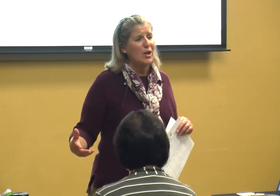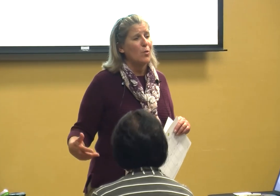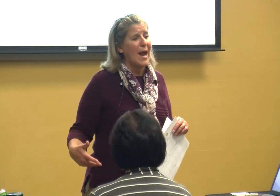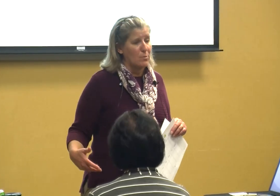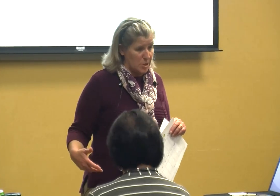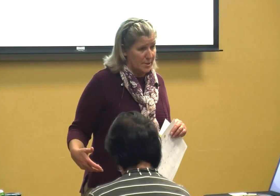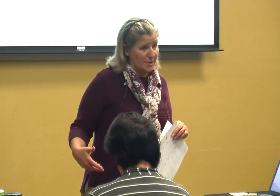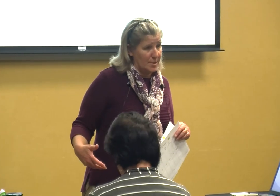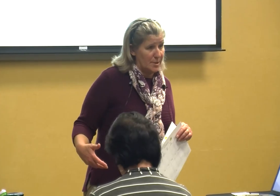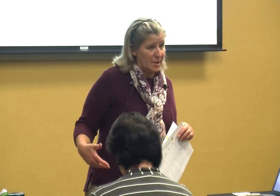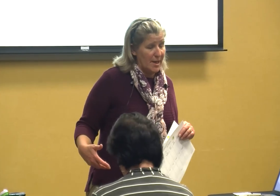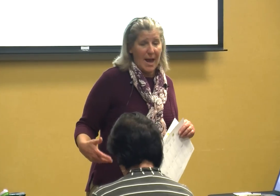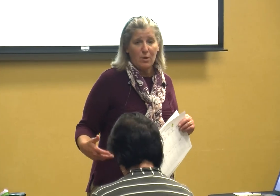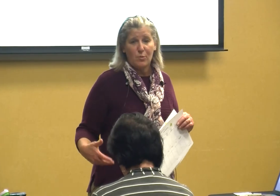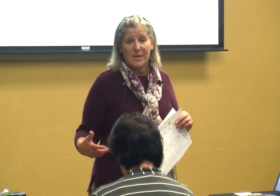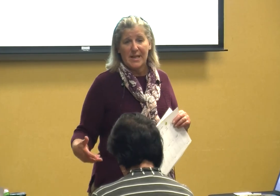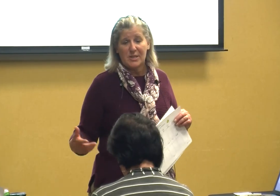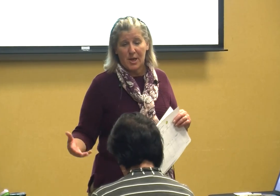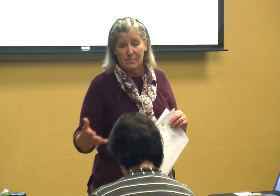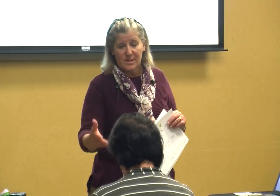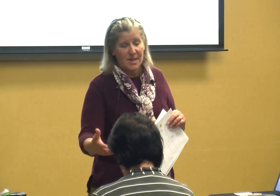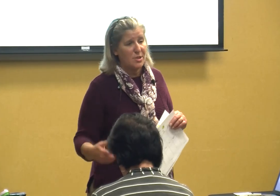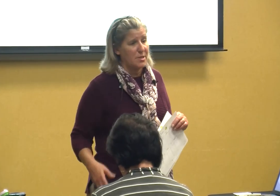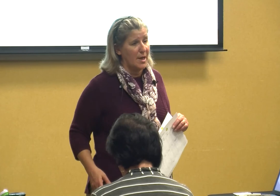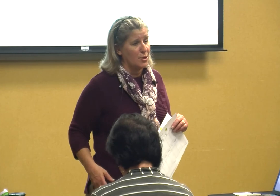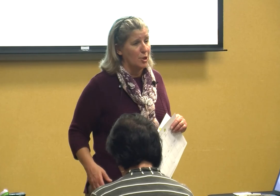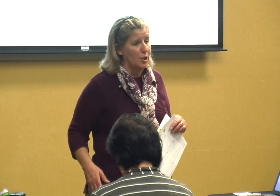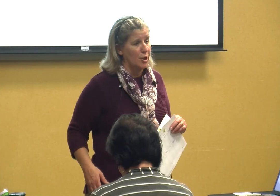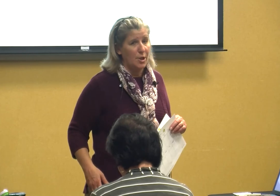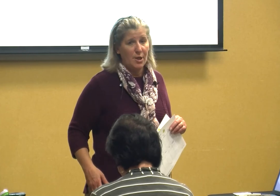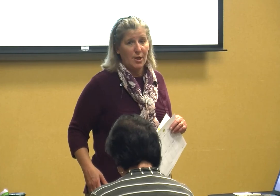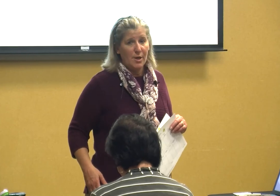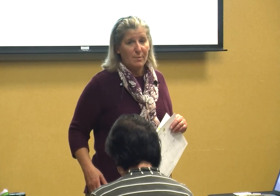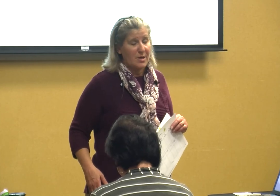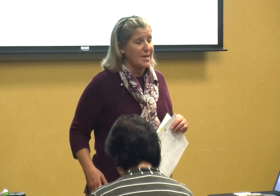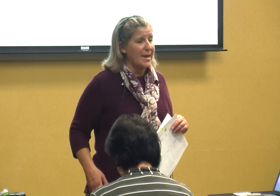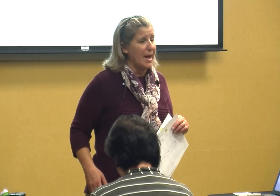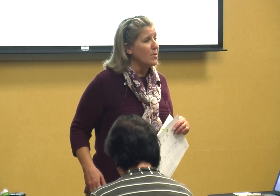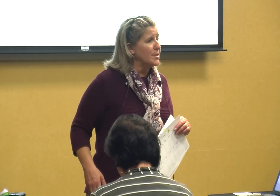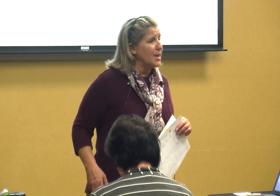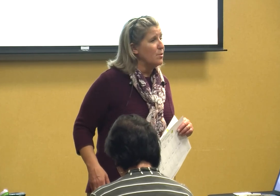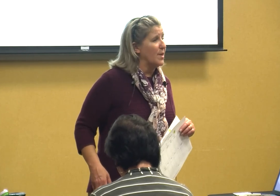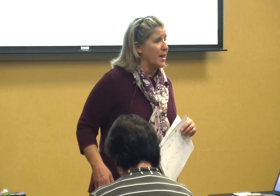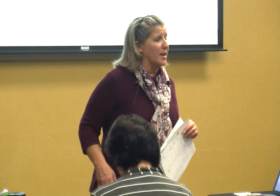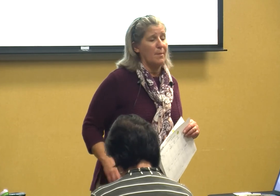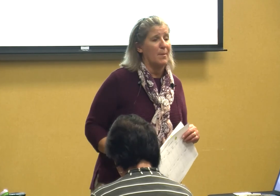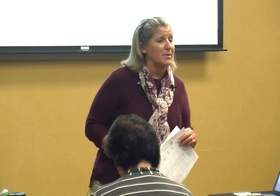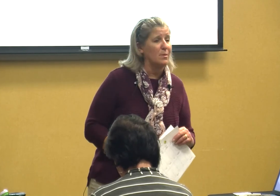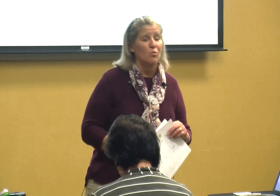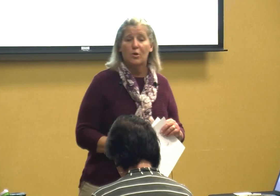out how do we teach him such and such because I guarantee you they can't come up with some real